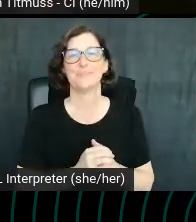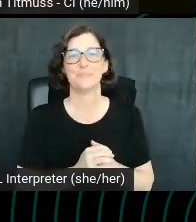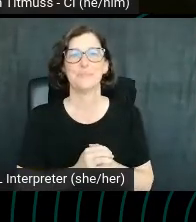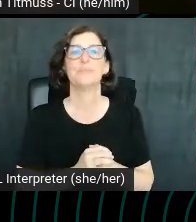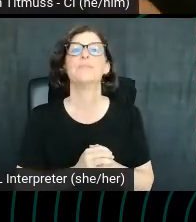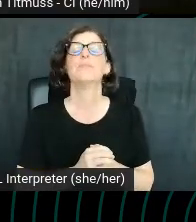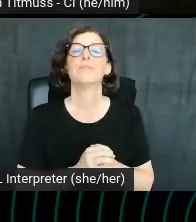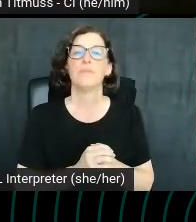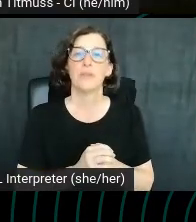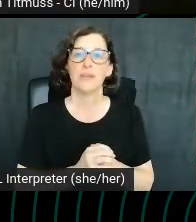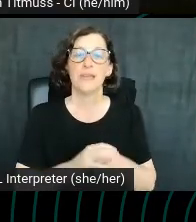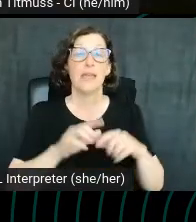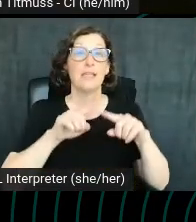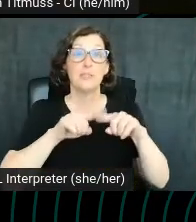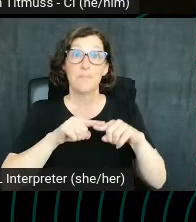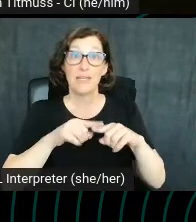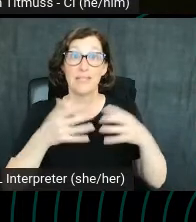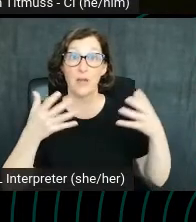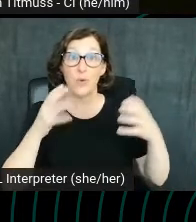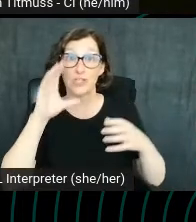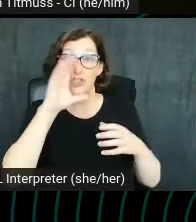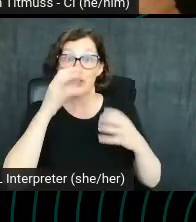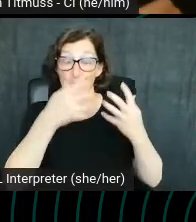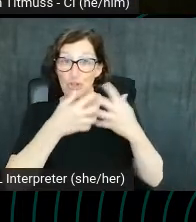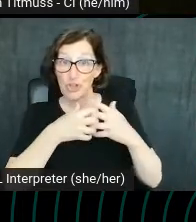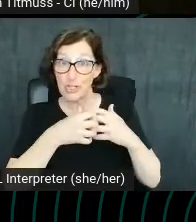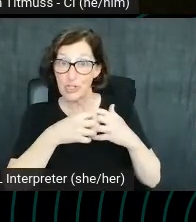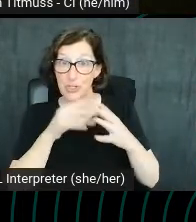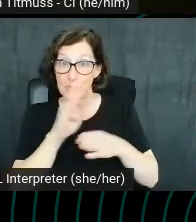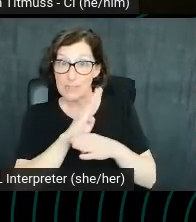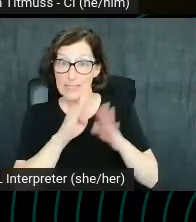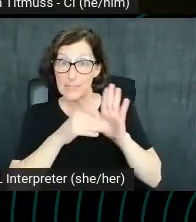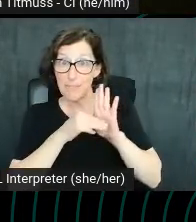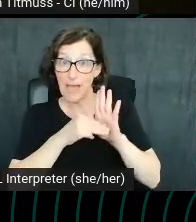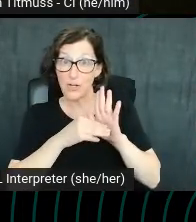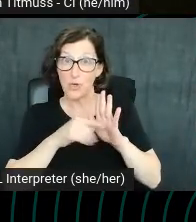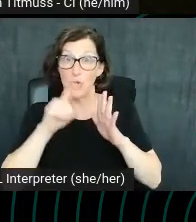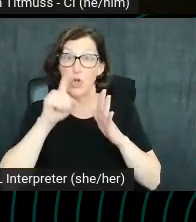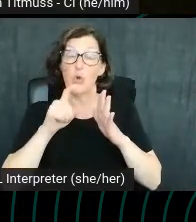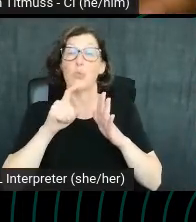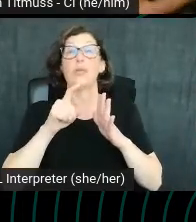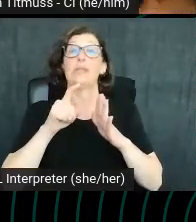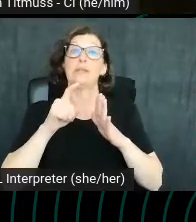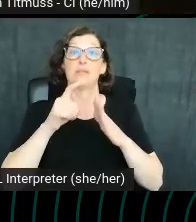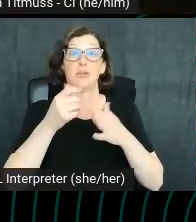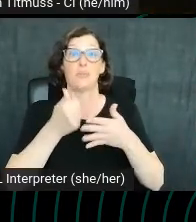Depending on what the search engine's business model is we need to optimize towards different things. This is UberEats.